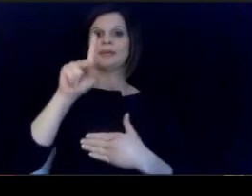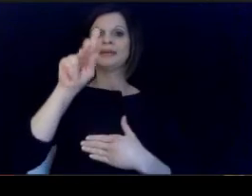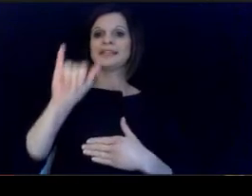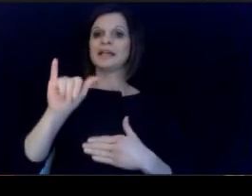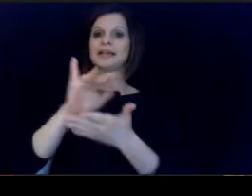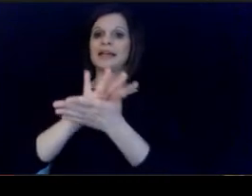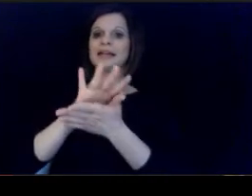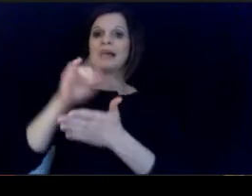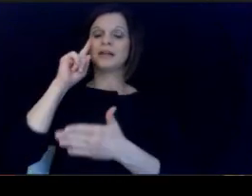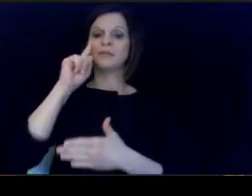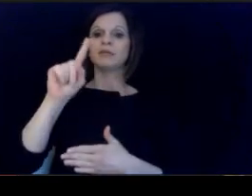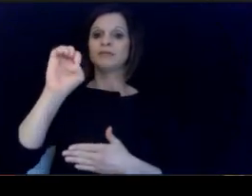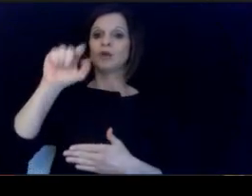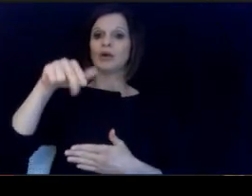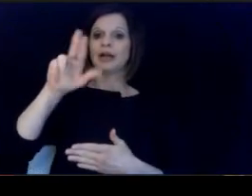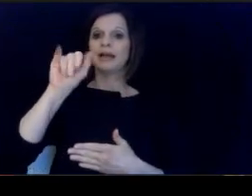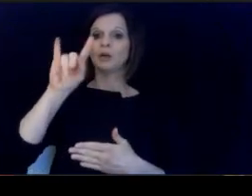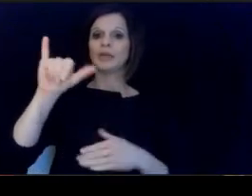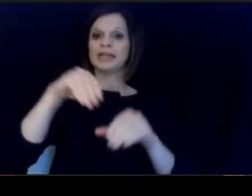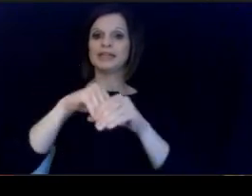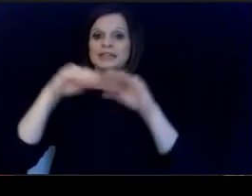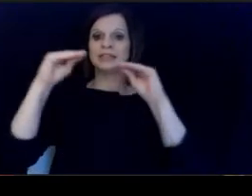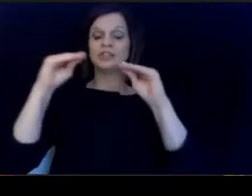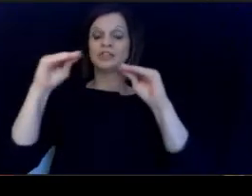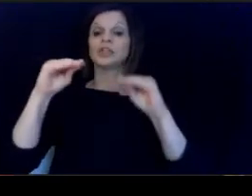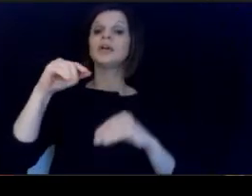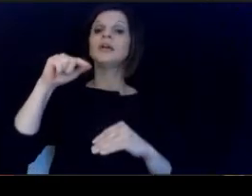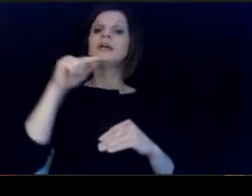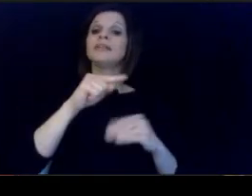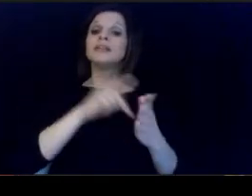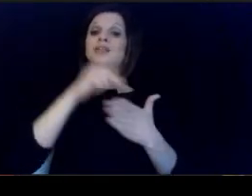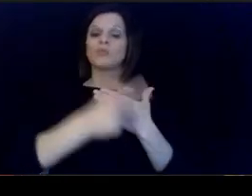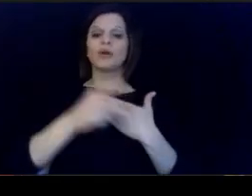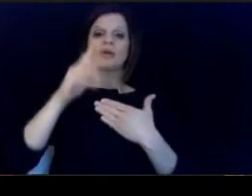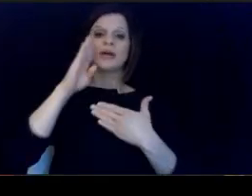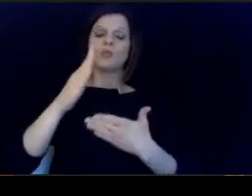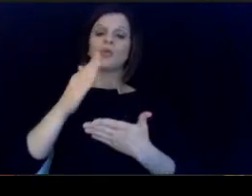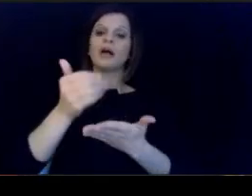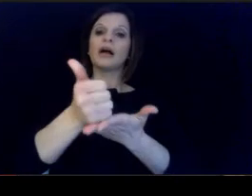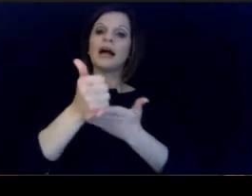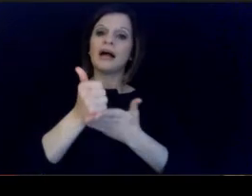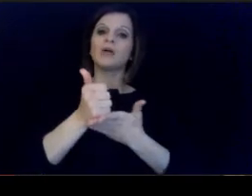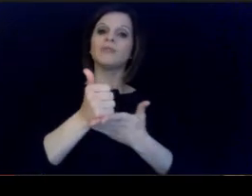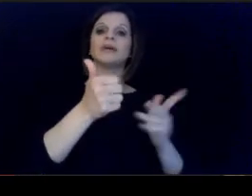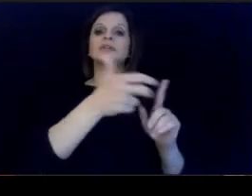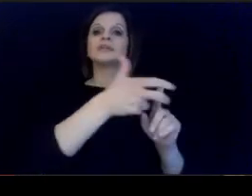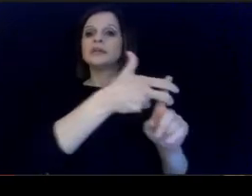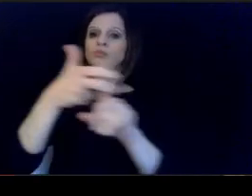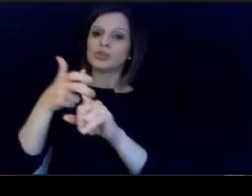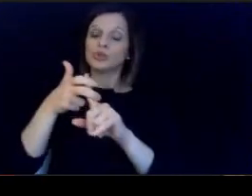initiative will help us recruit, develop. and retain a highly effective, diverse and culturally